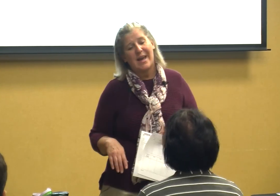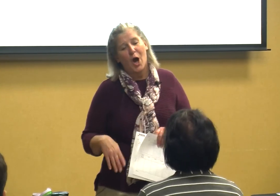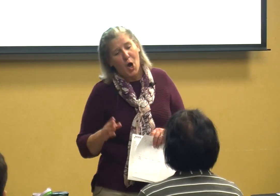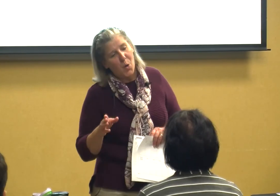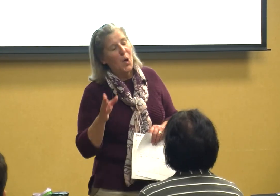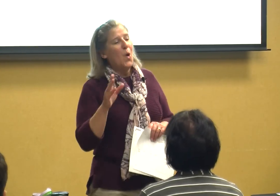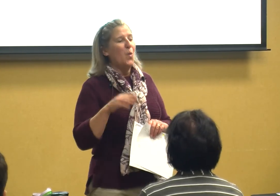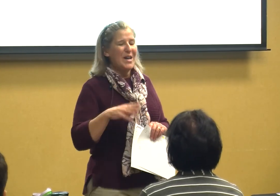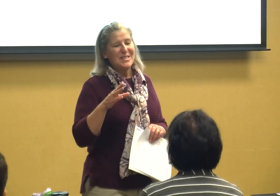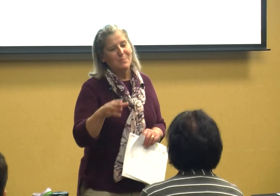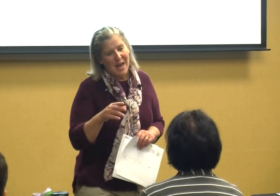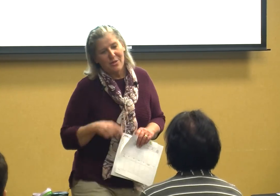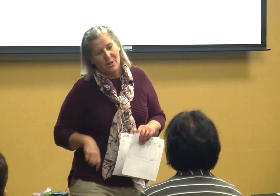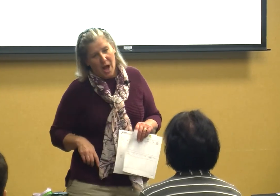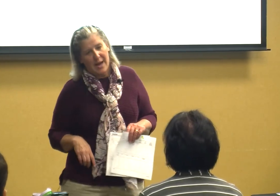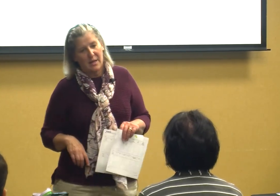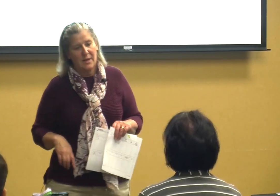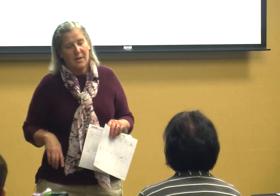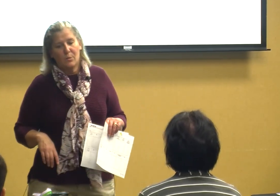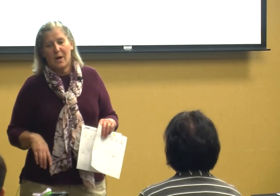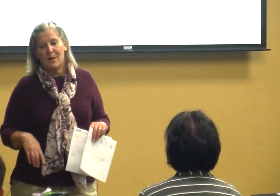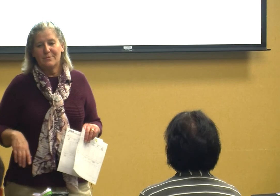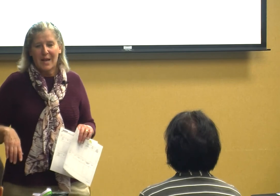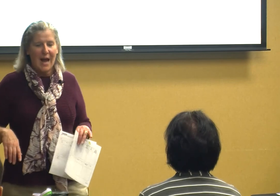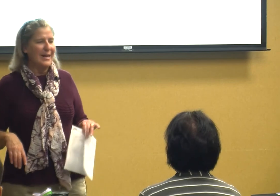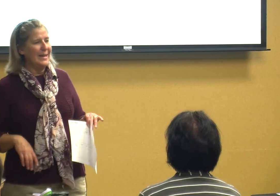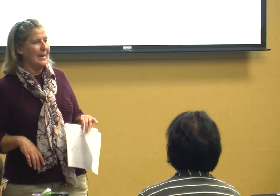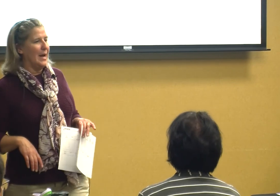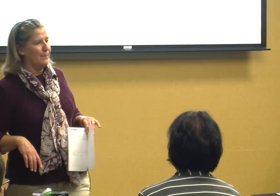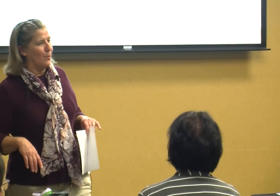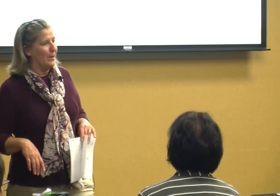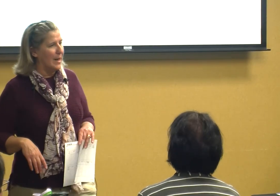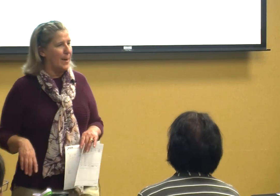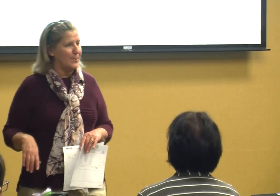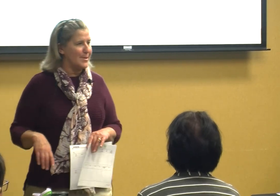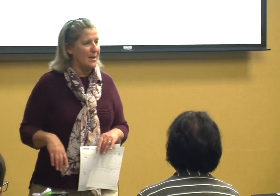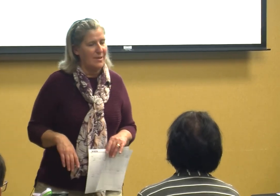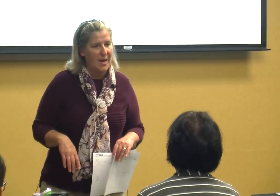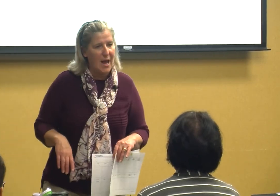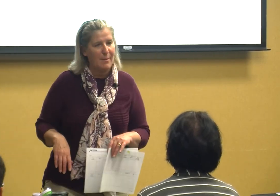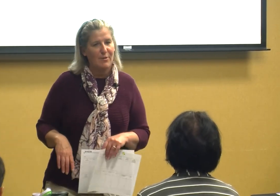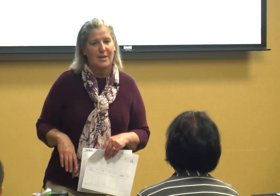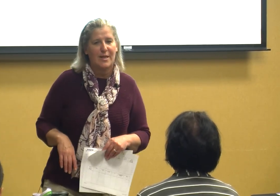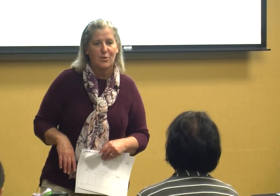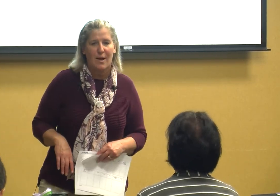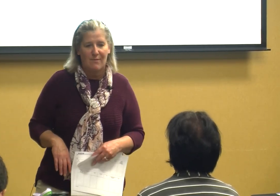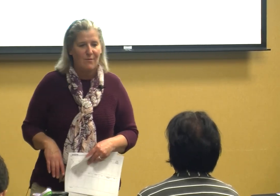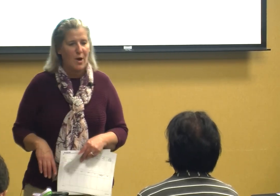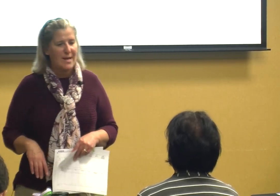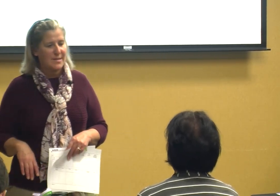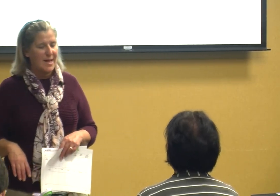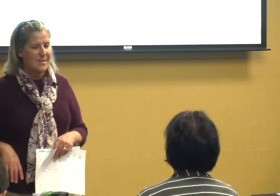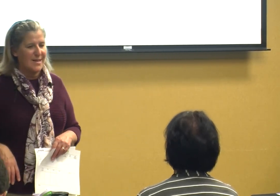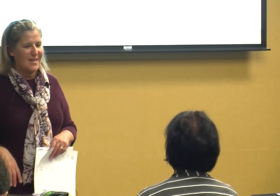oh what does best like well 99.9 percent of the time every teacher I've ever asked that says oh